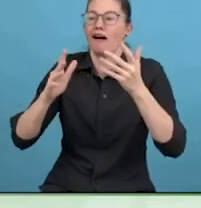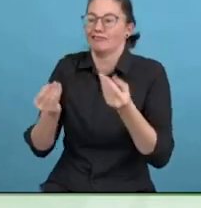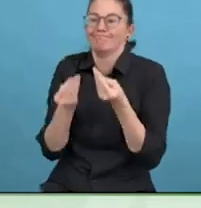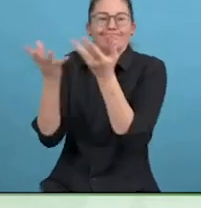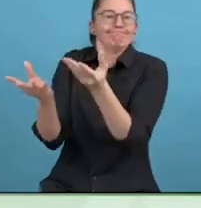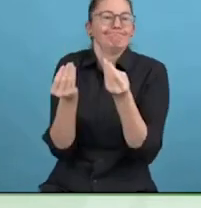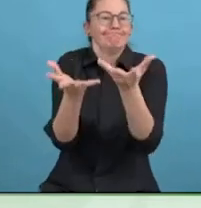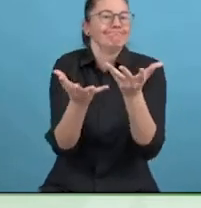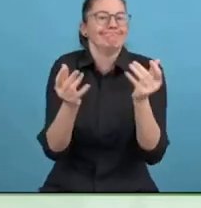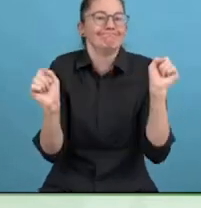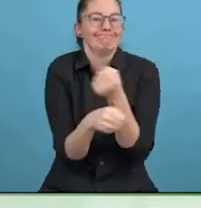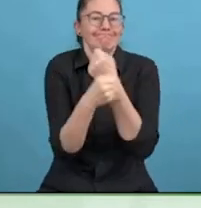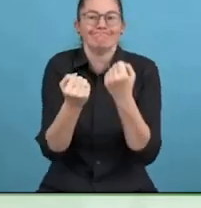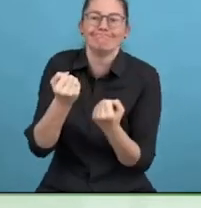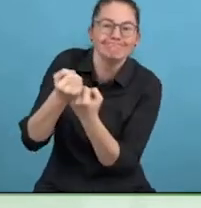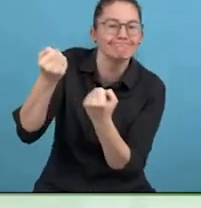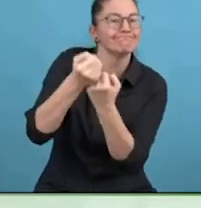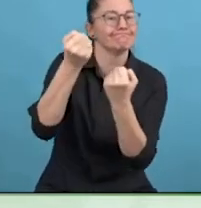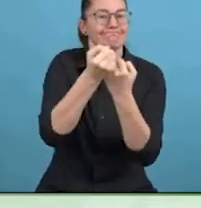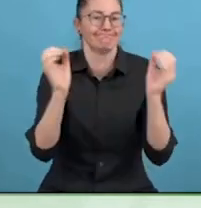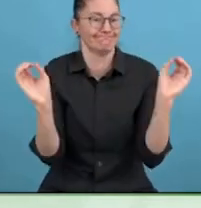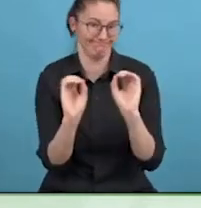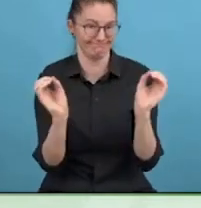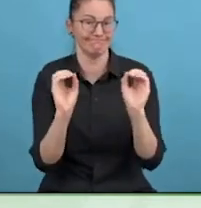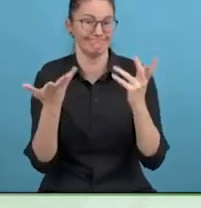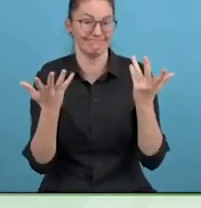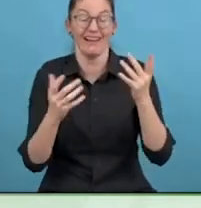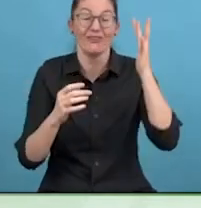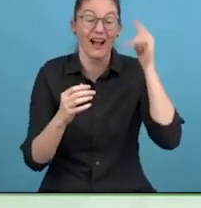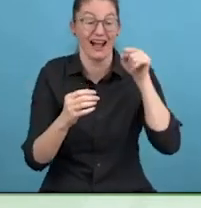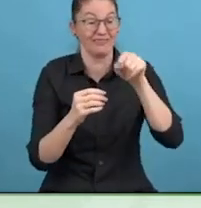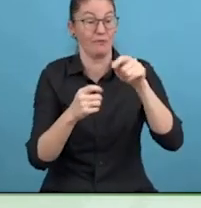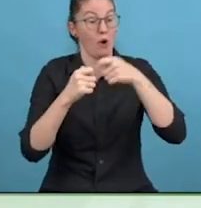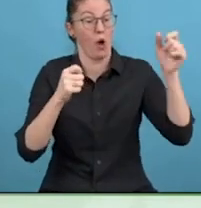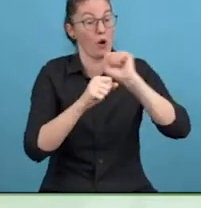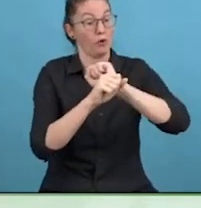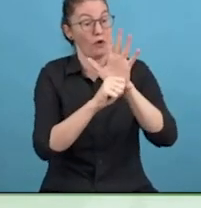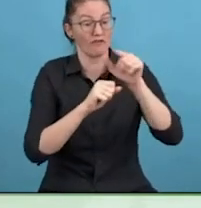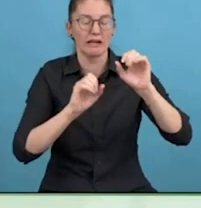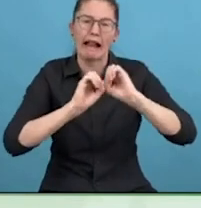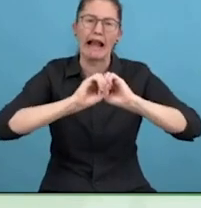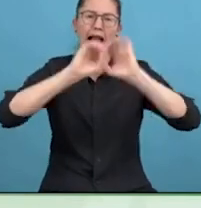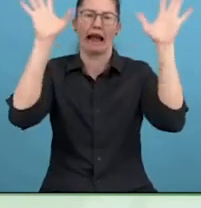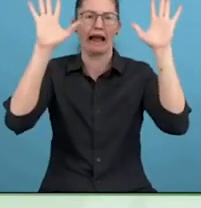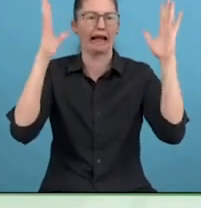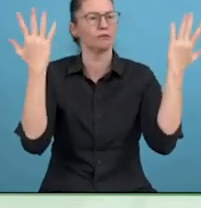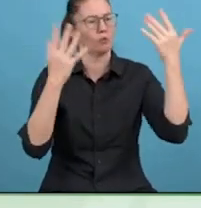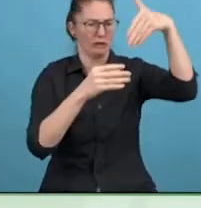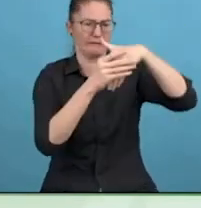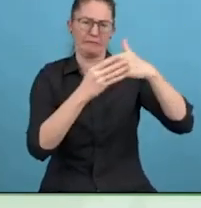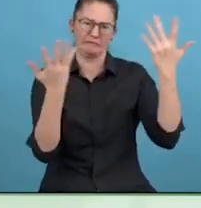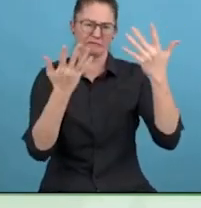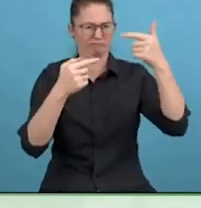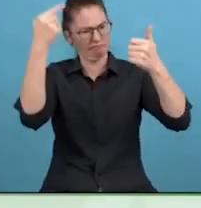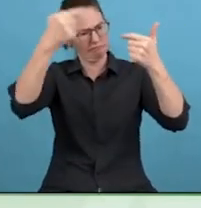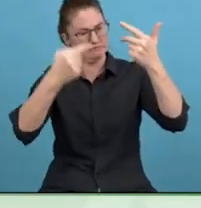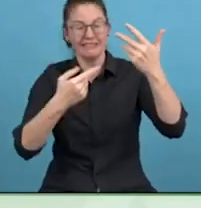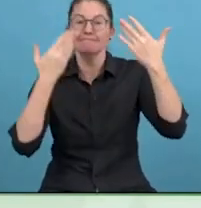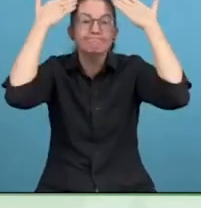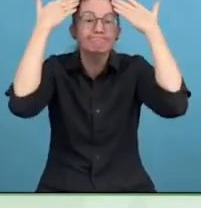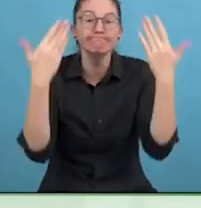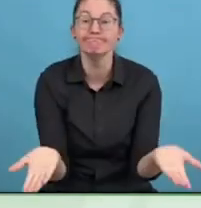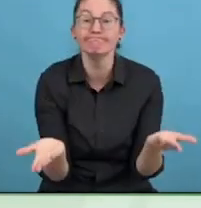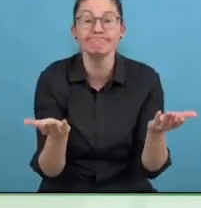recommendations you would have to give them about how we and NGOs in